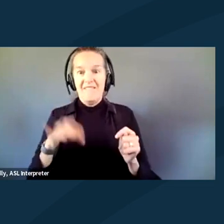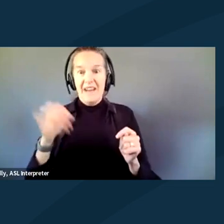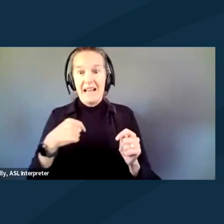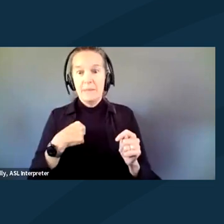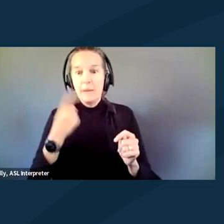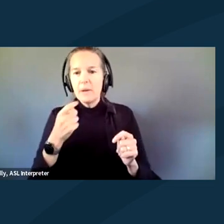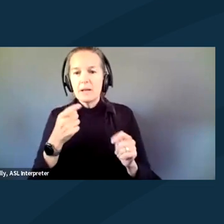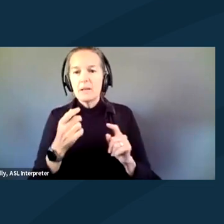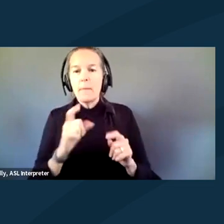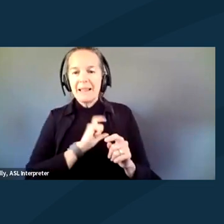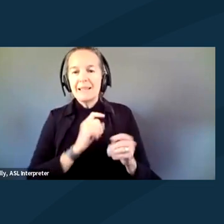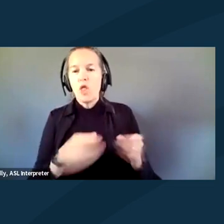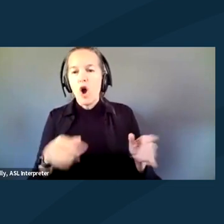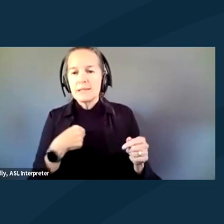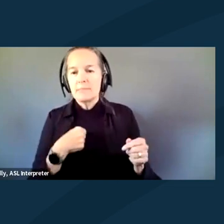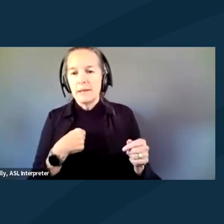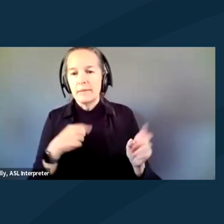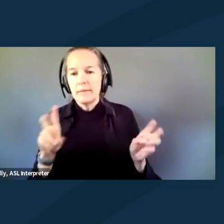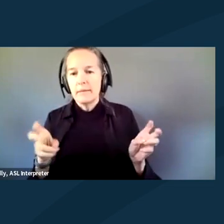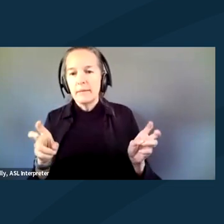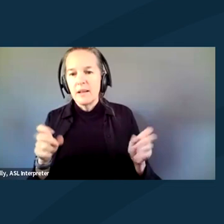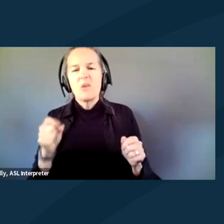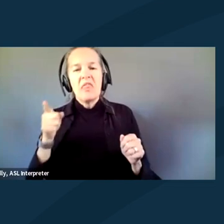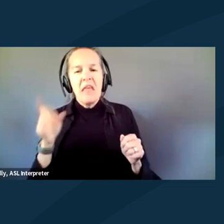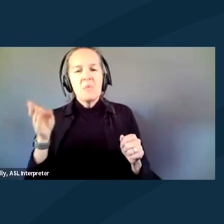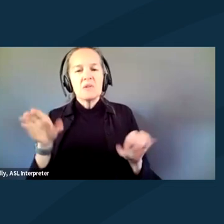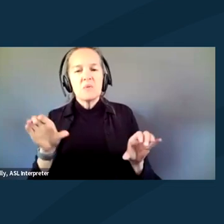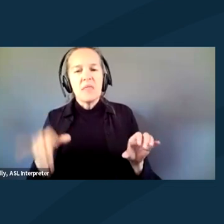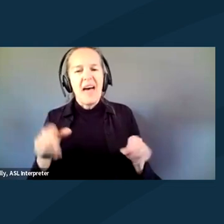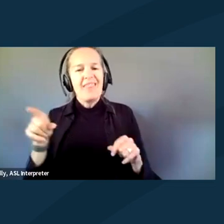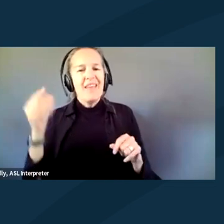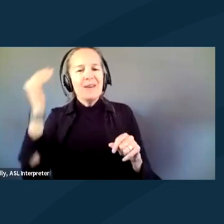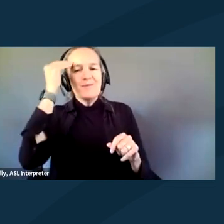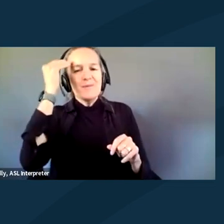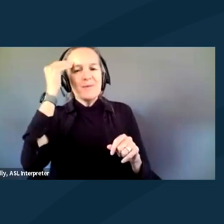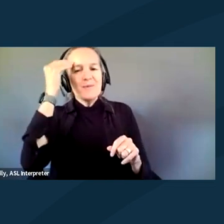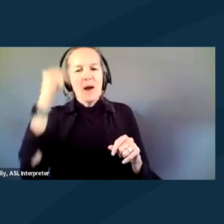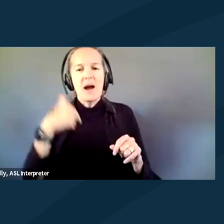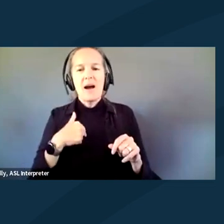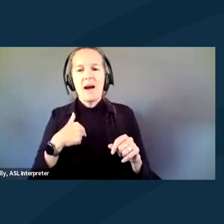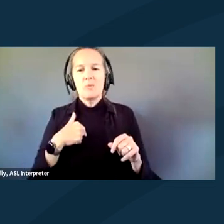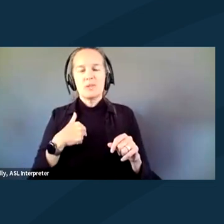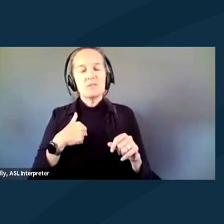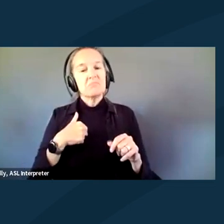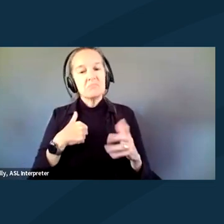So they will do those tactics. They knew that I was very loud and outspoken.